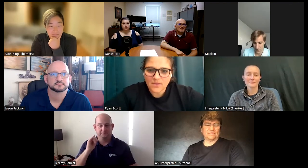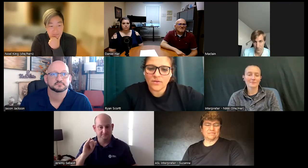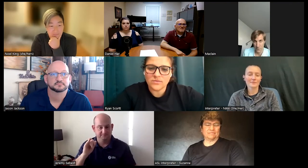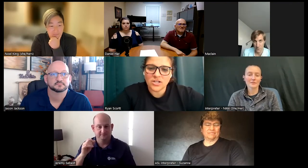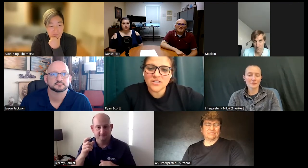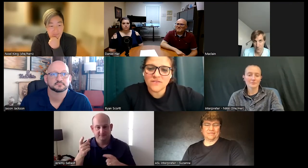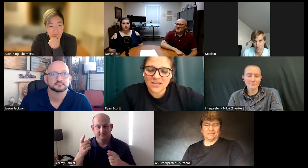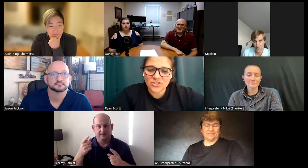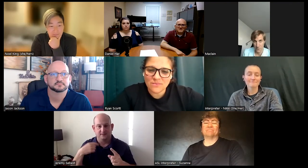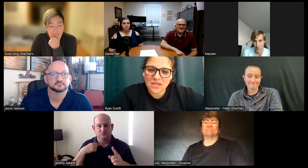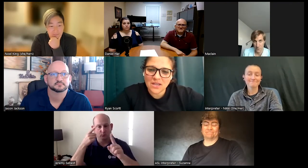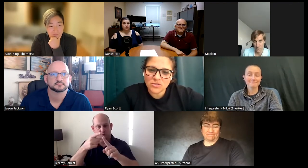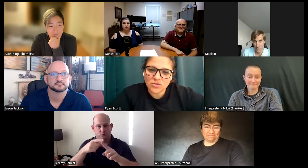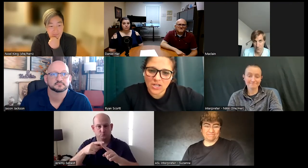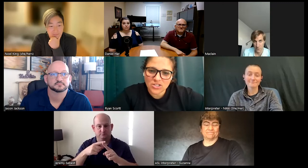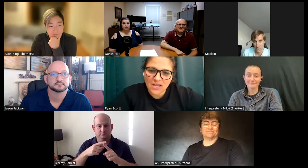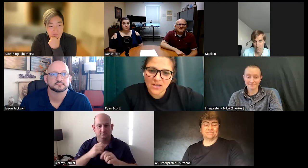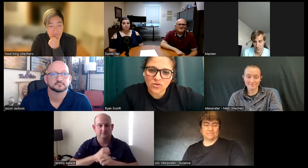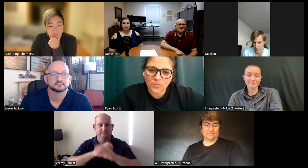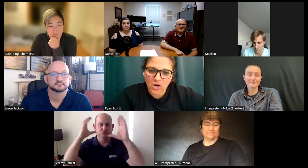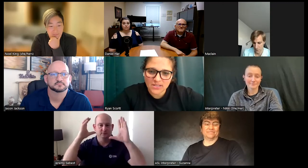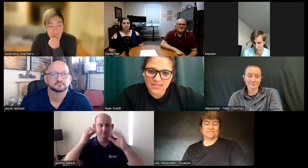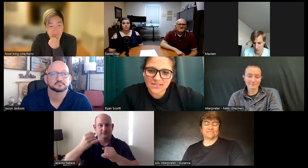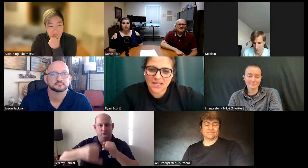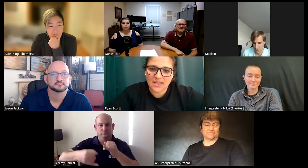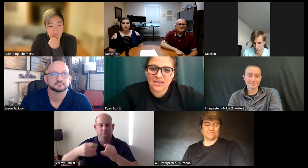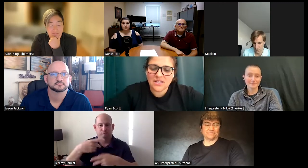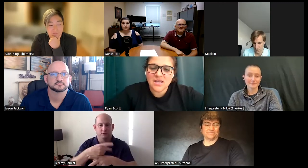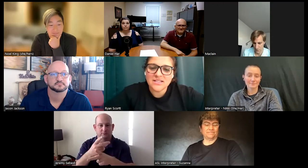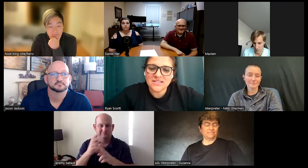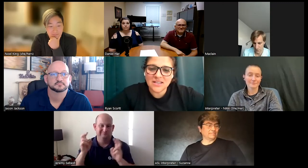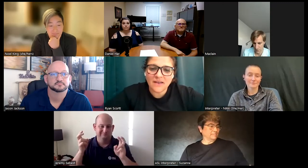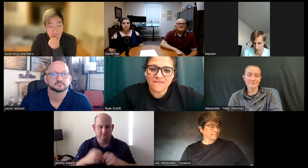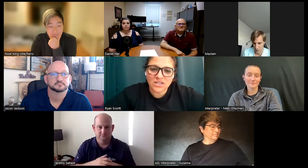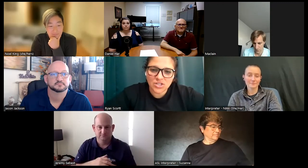from start to finish and being able to watch that whole process and see that